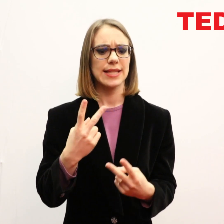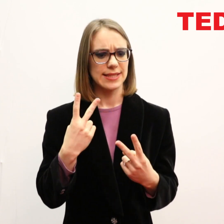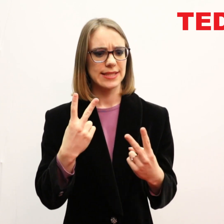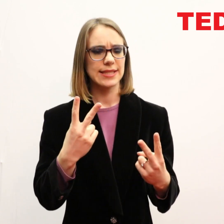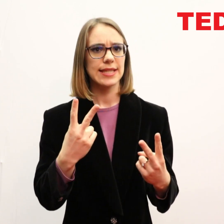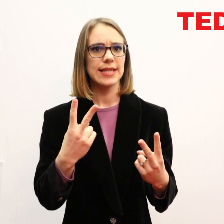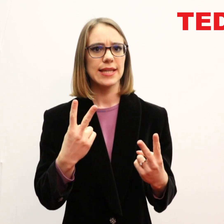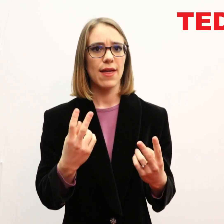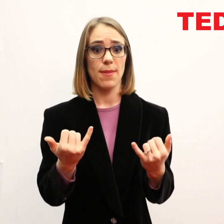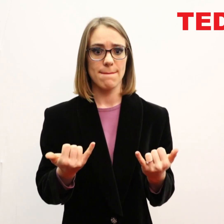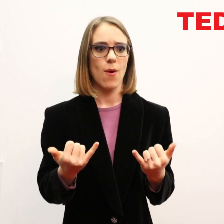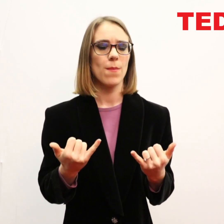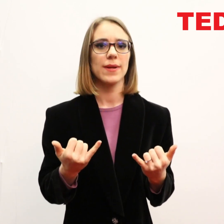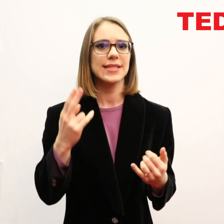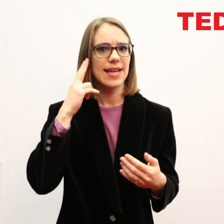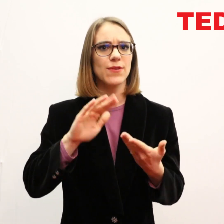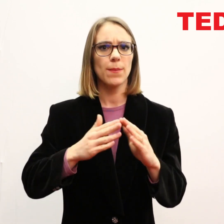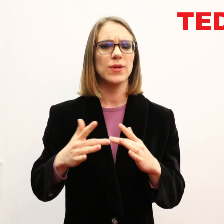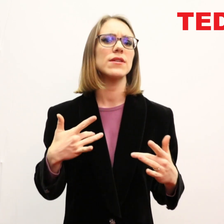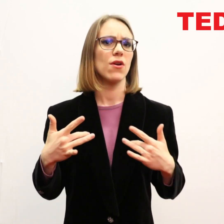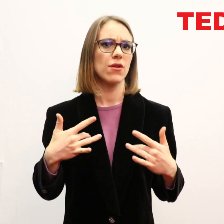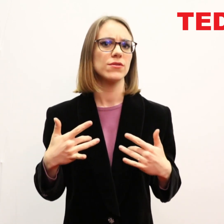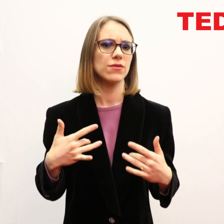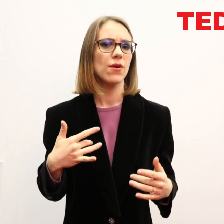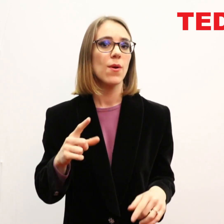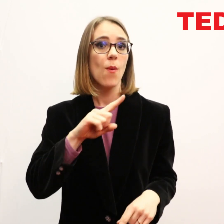So we as the Deaf community are now concerned